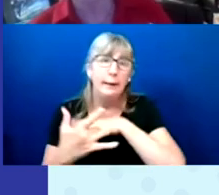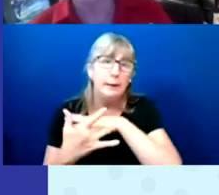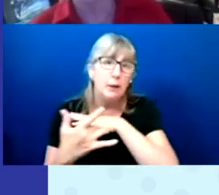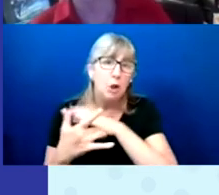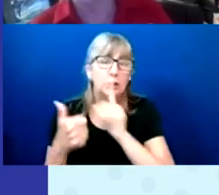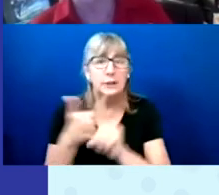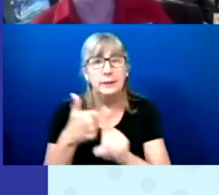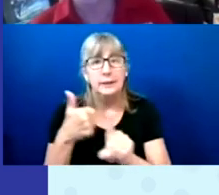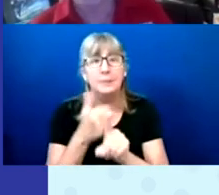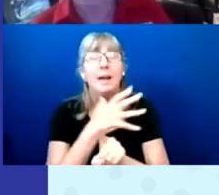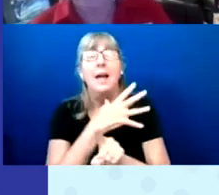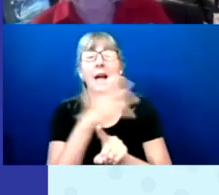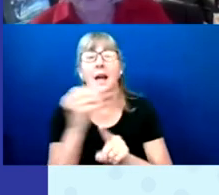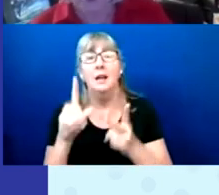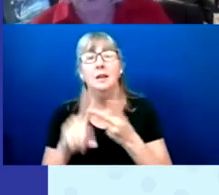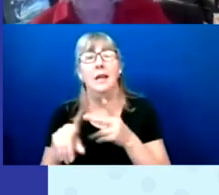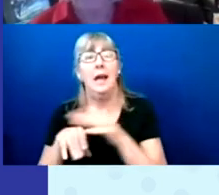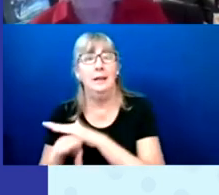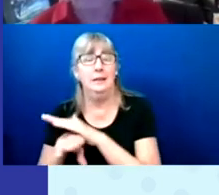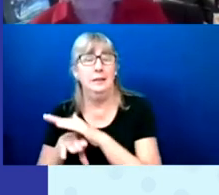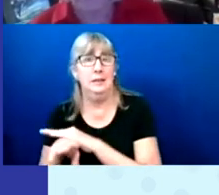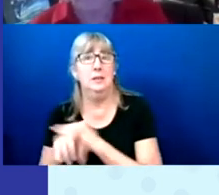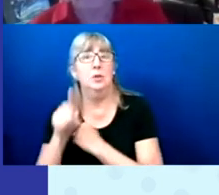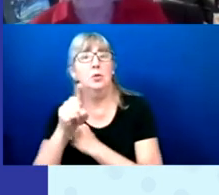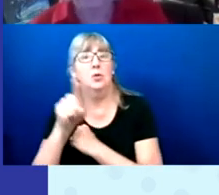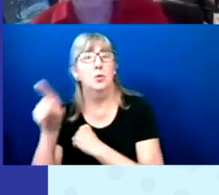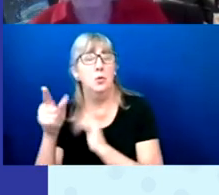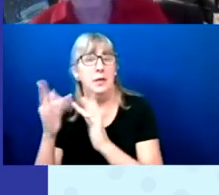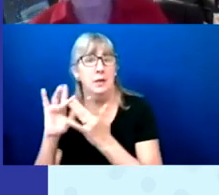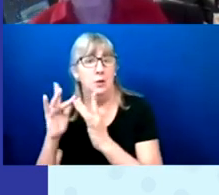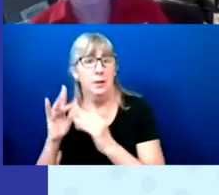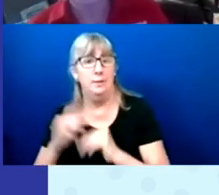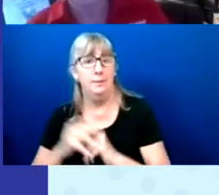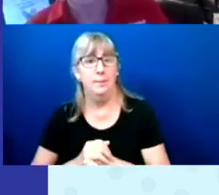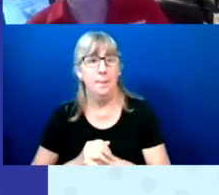as well as access to the Internet.